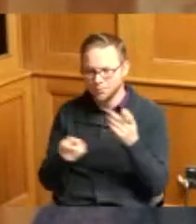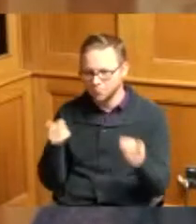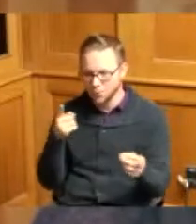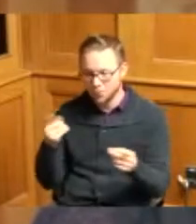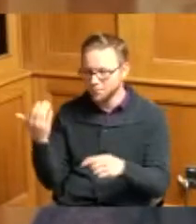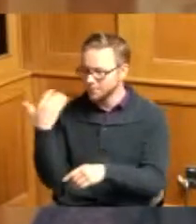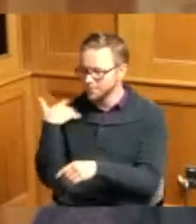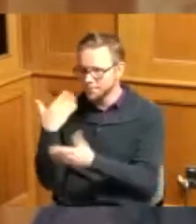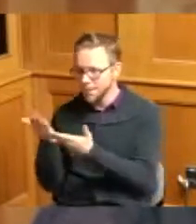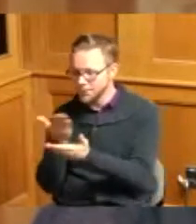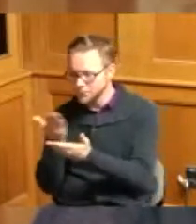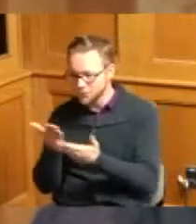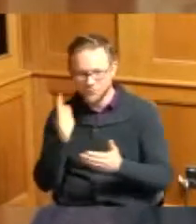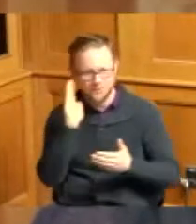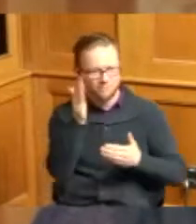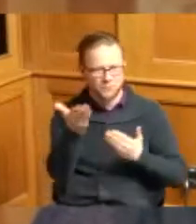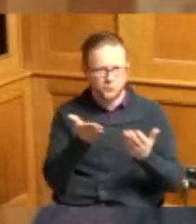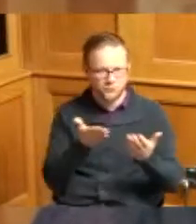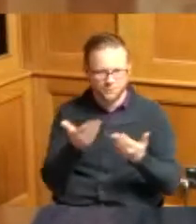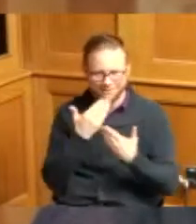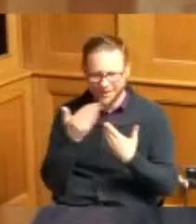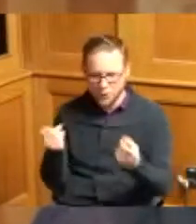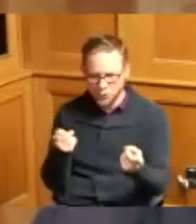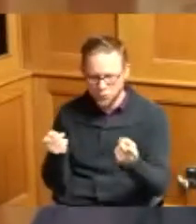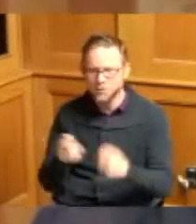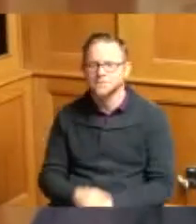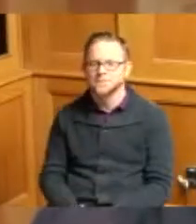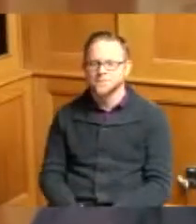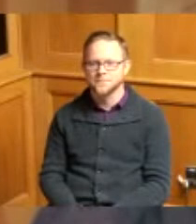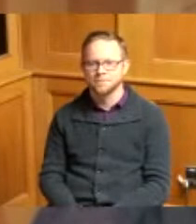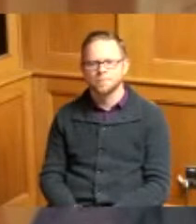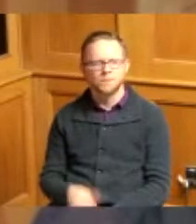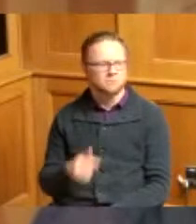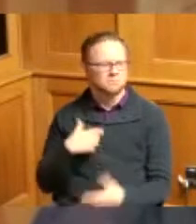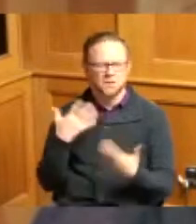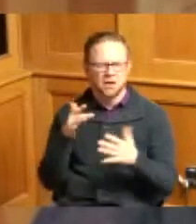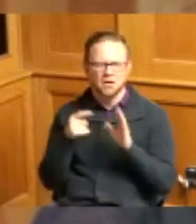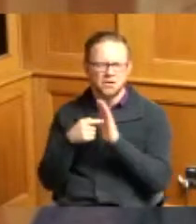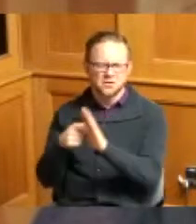and your future service but and I did walk Kevin around the hall so hopefully everyone got a chance